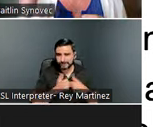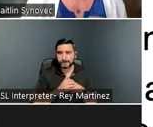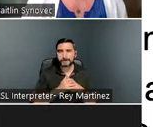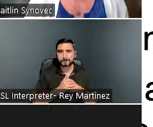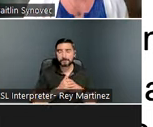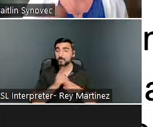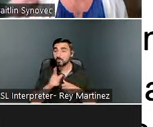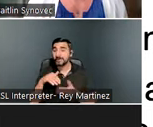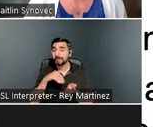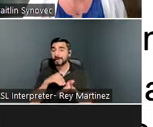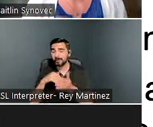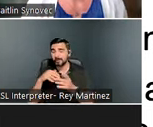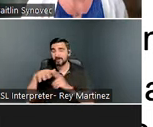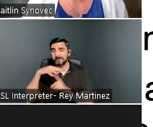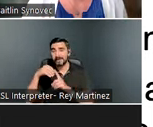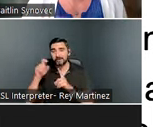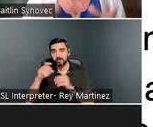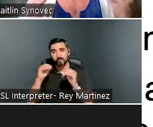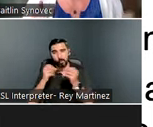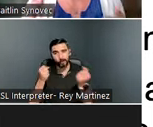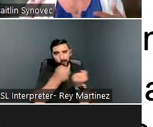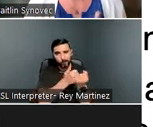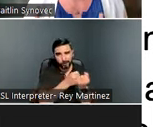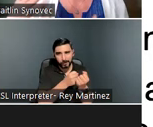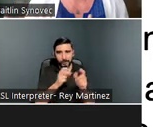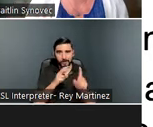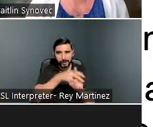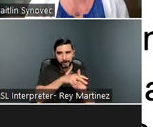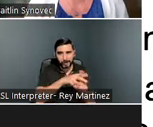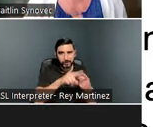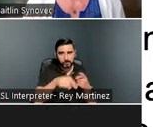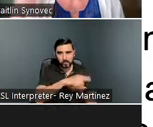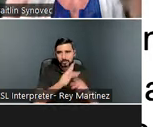more applicable and supportive for those who don’t have support systems and caregivers.